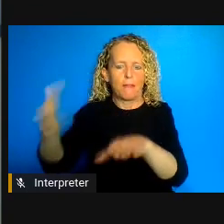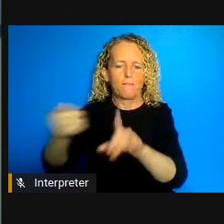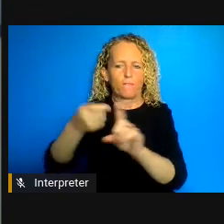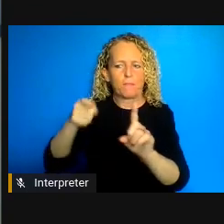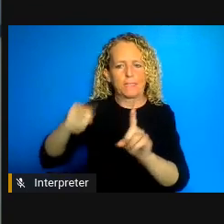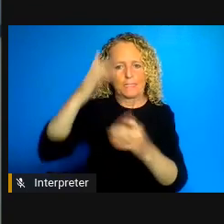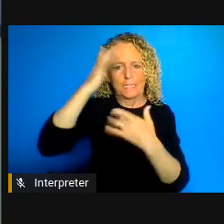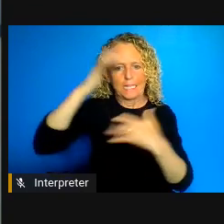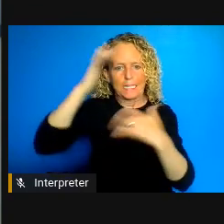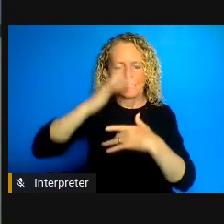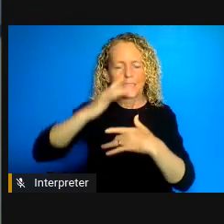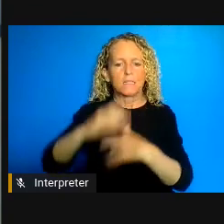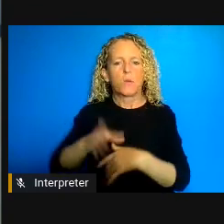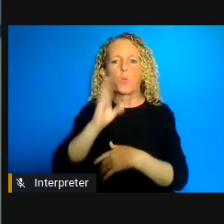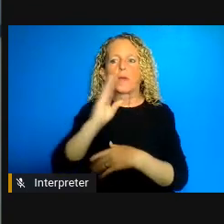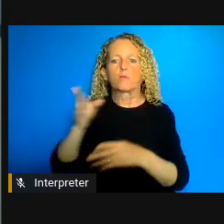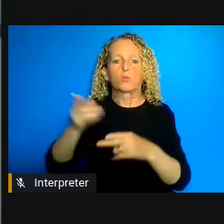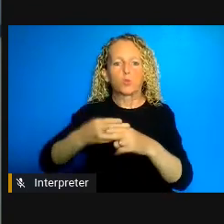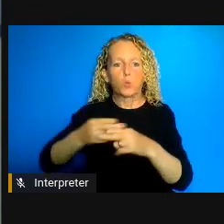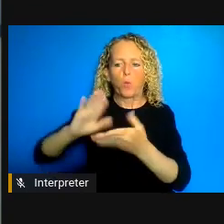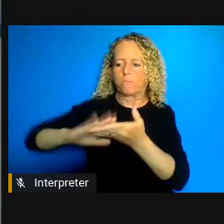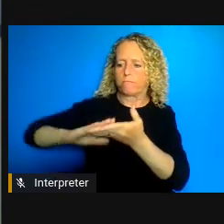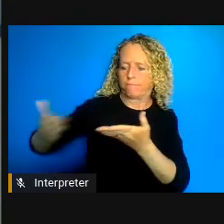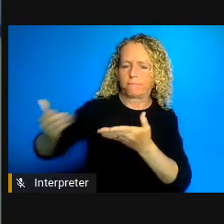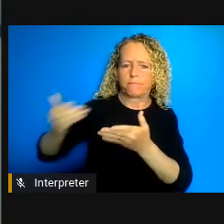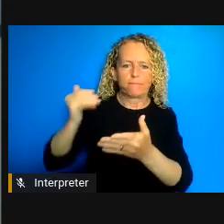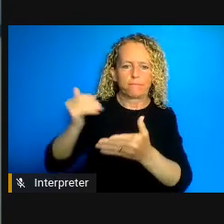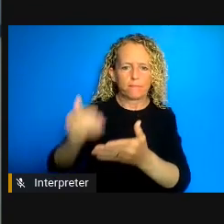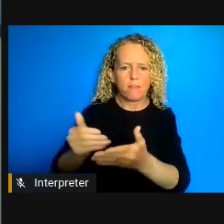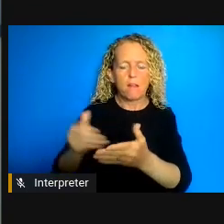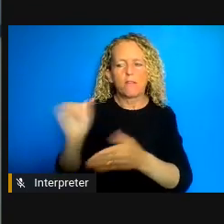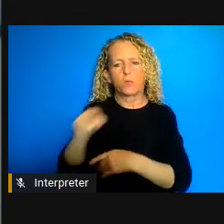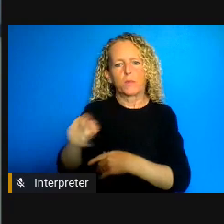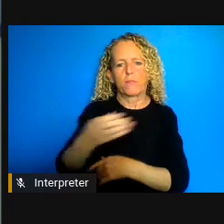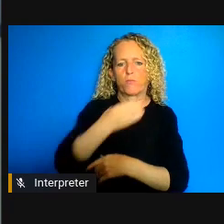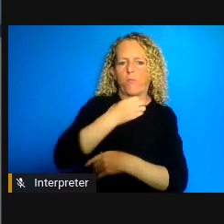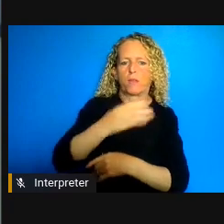background of threat of legal action, at the same time according to CS his own